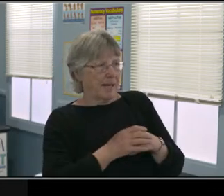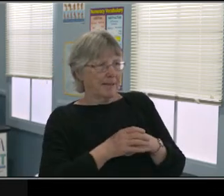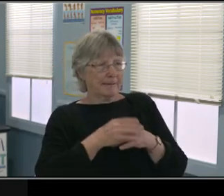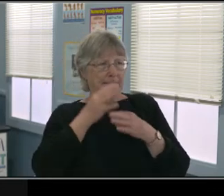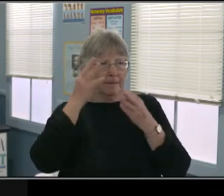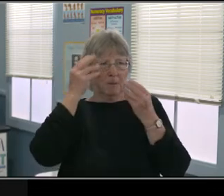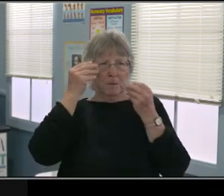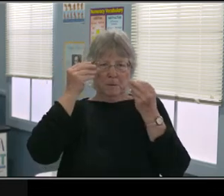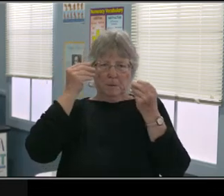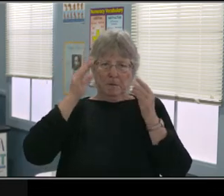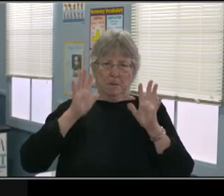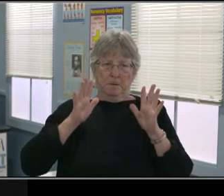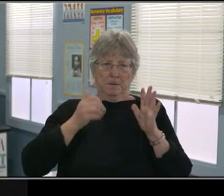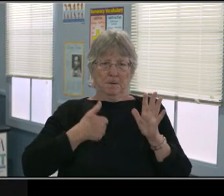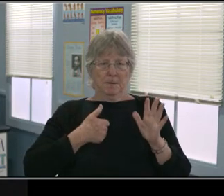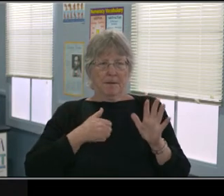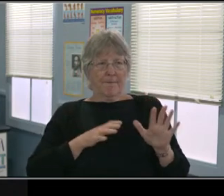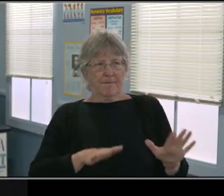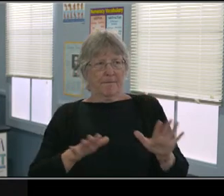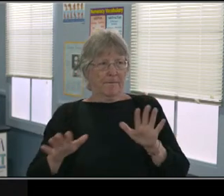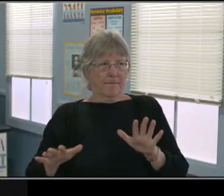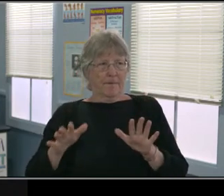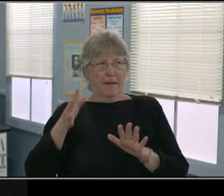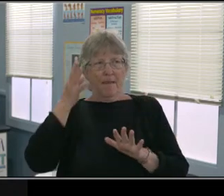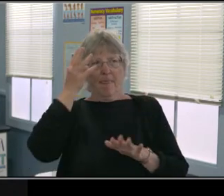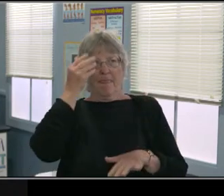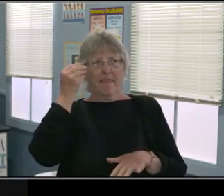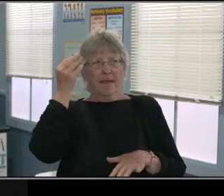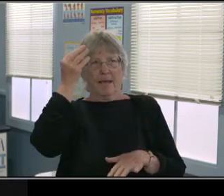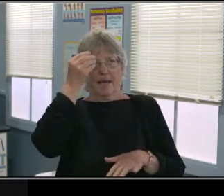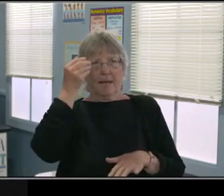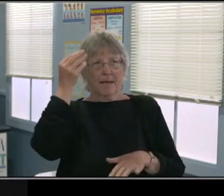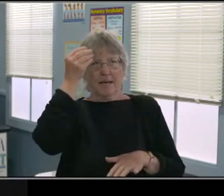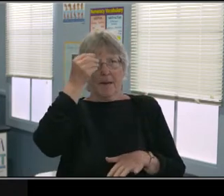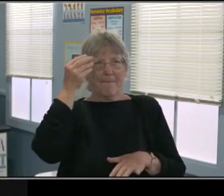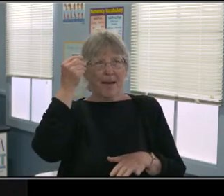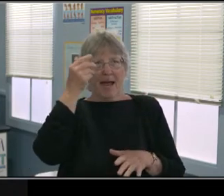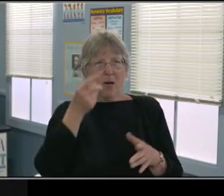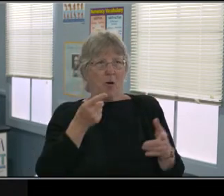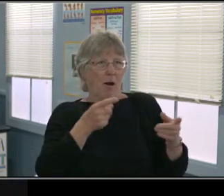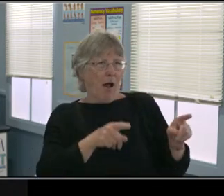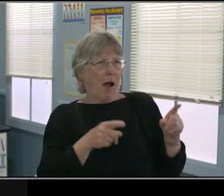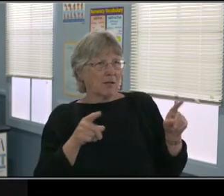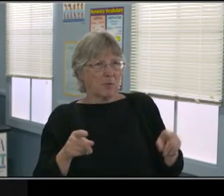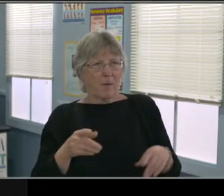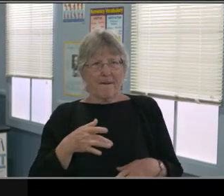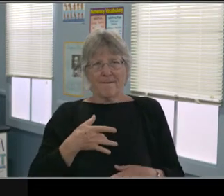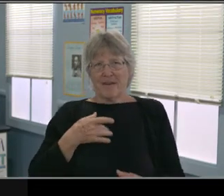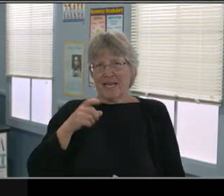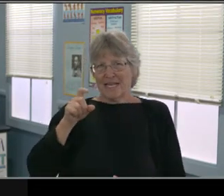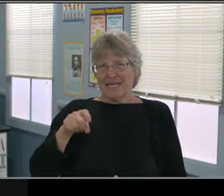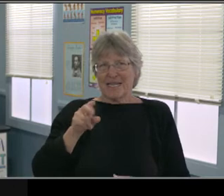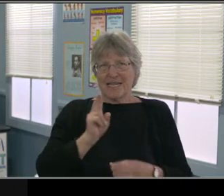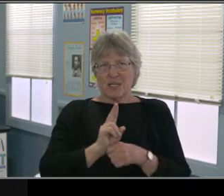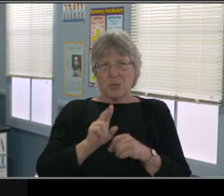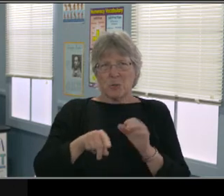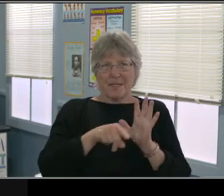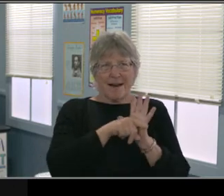Now, some of the benefits of... Let's get back to this distance learning.